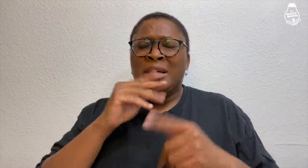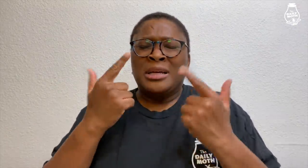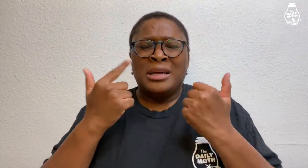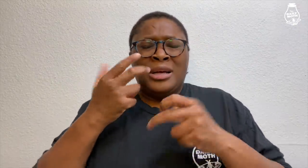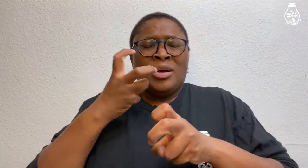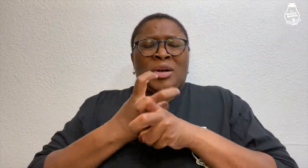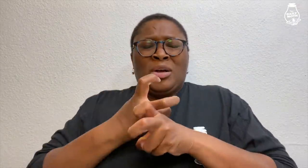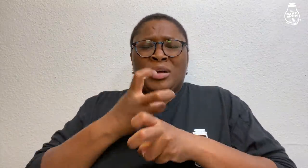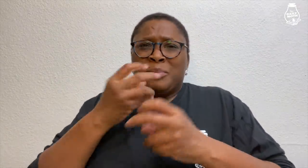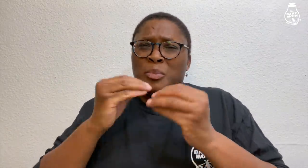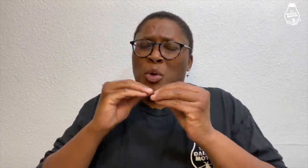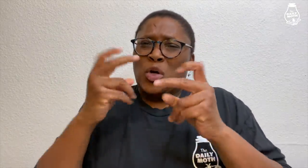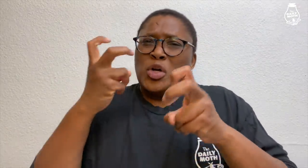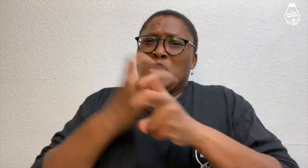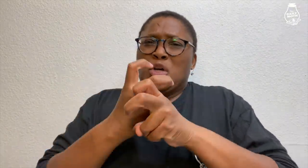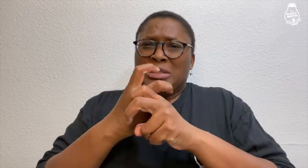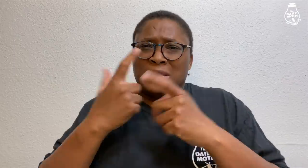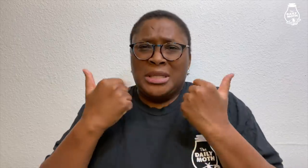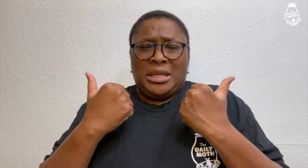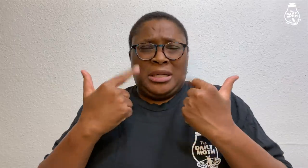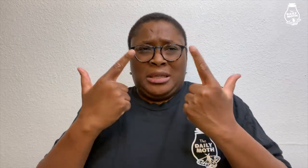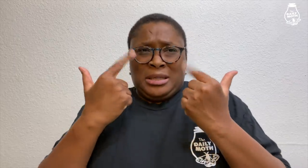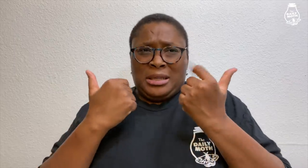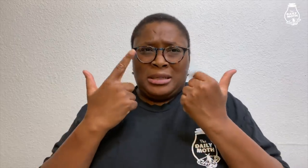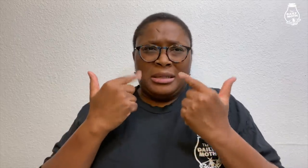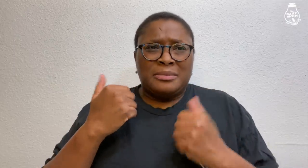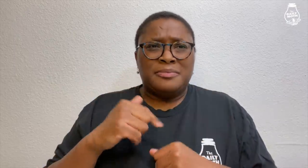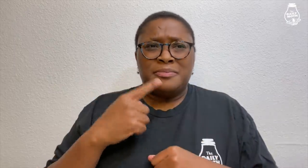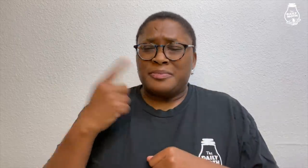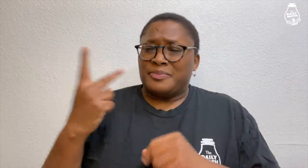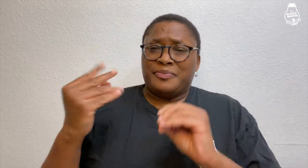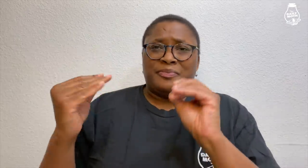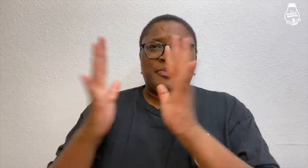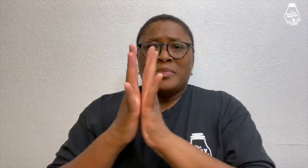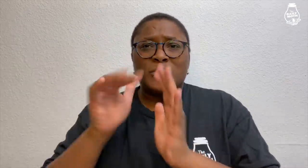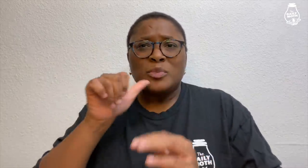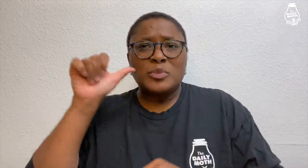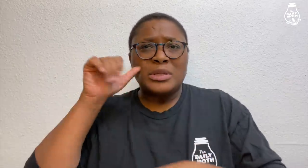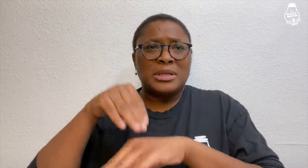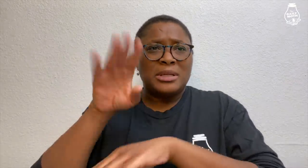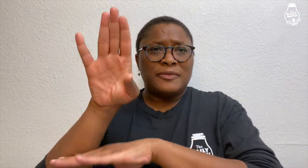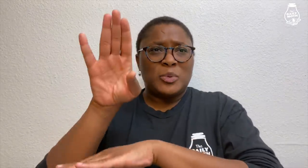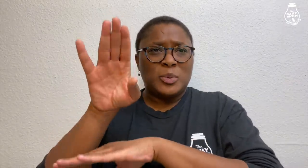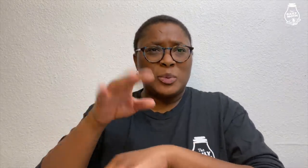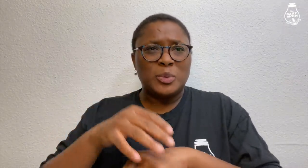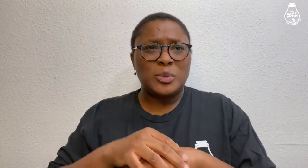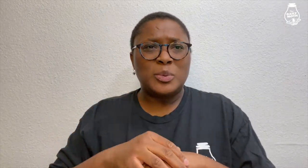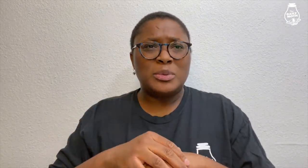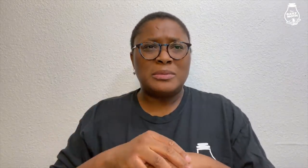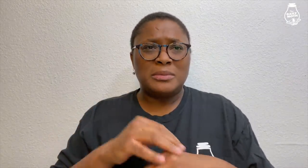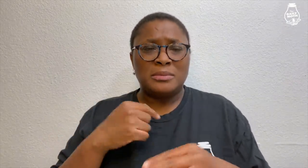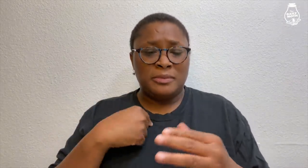Mavrick is crying harder now. "We had a fight yesterday in the afternoon.